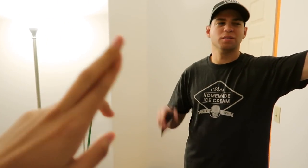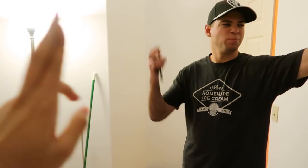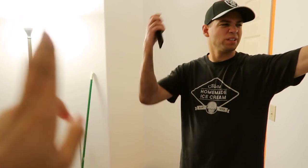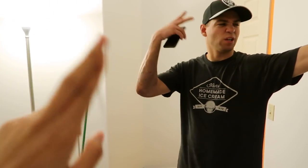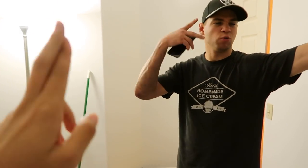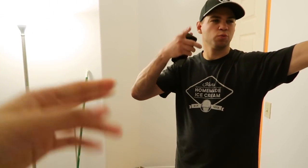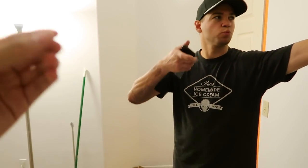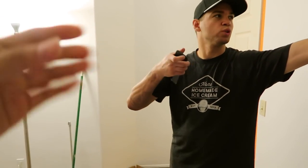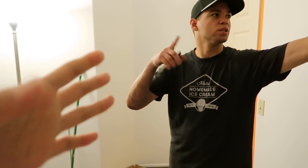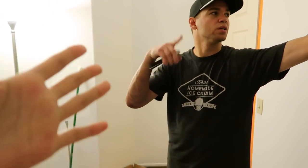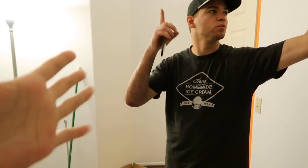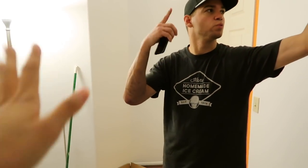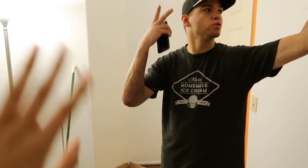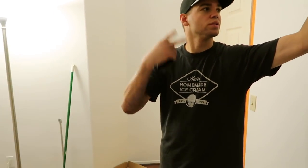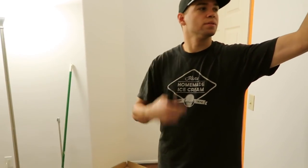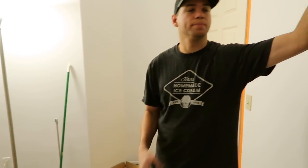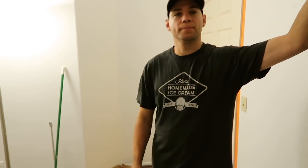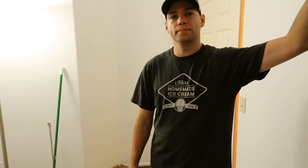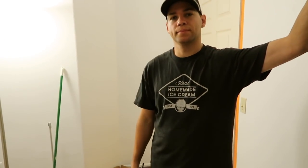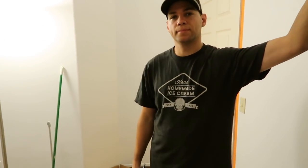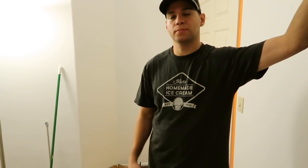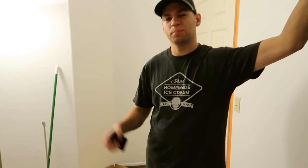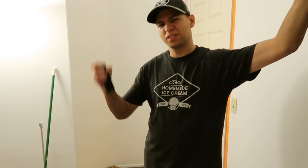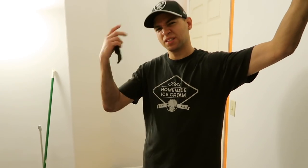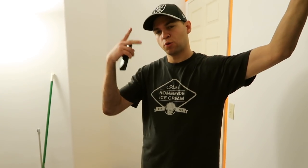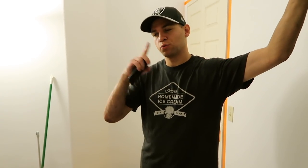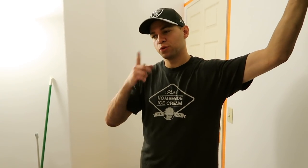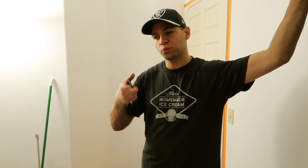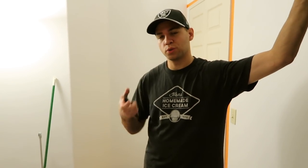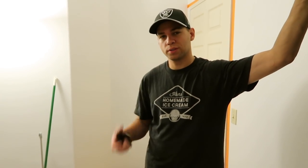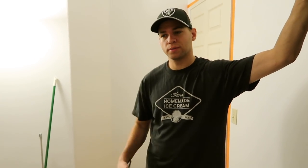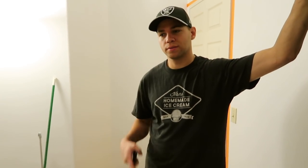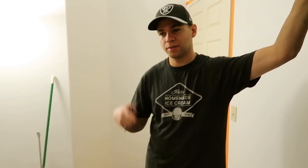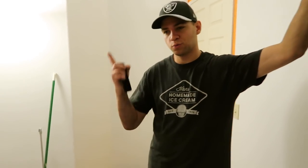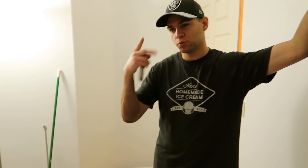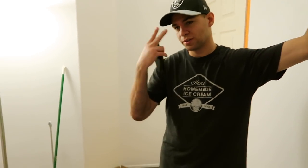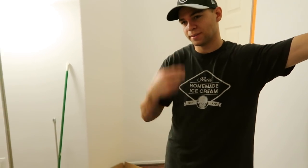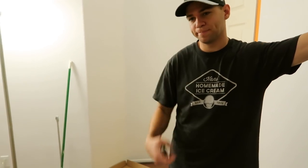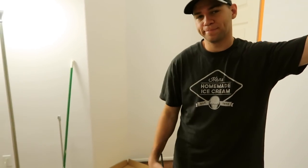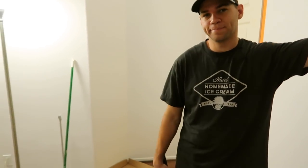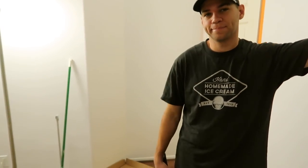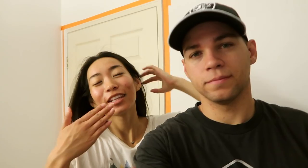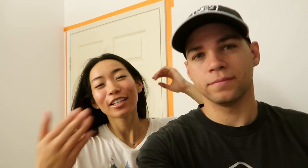E: yes I'm ready. I showered already R: I'm gonna shower really quick then go to sleep